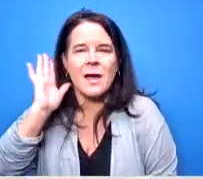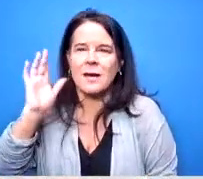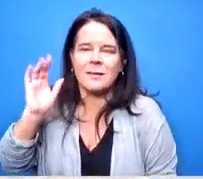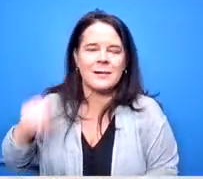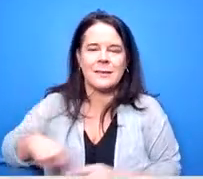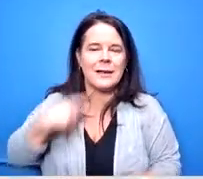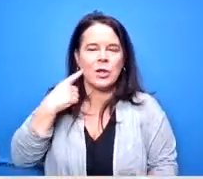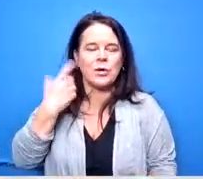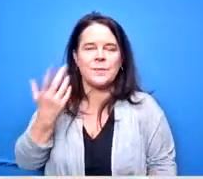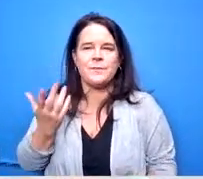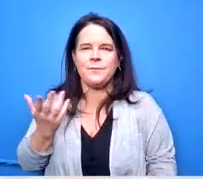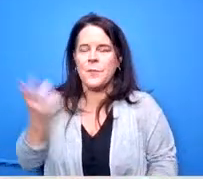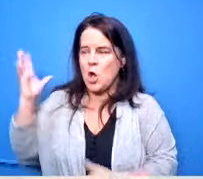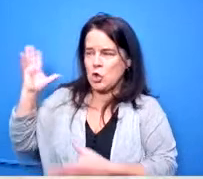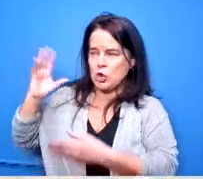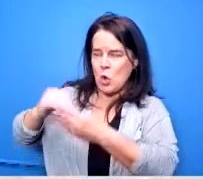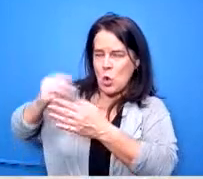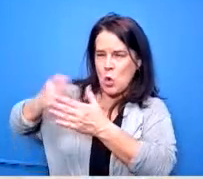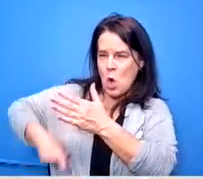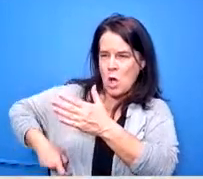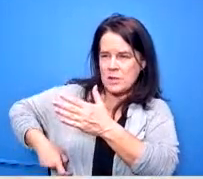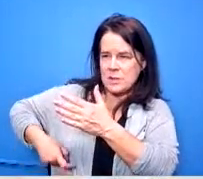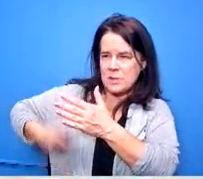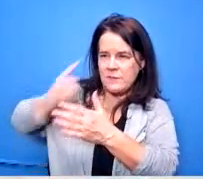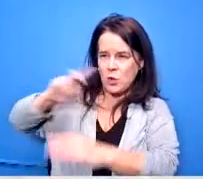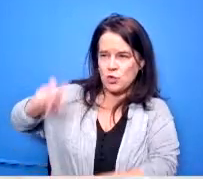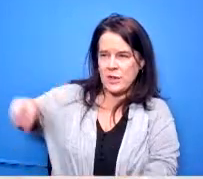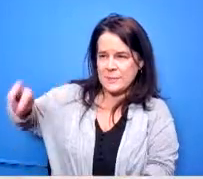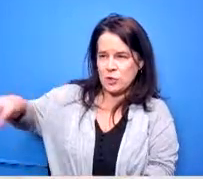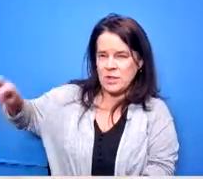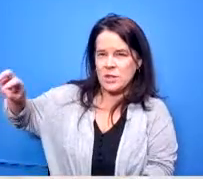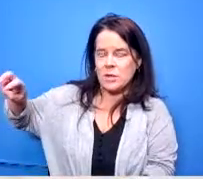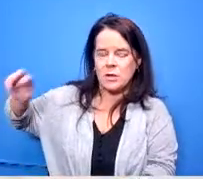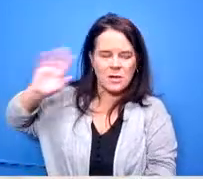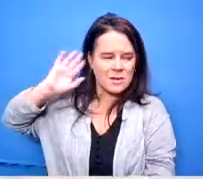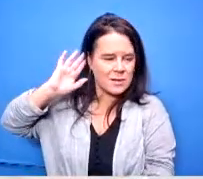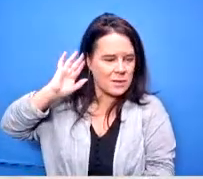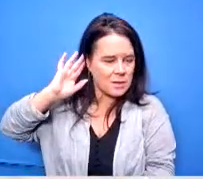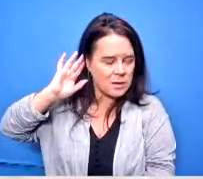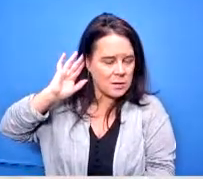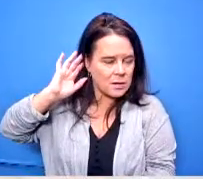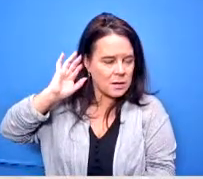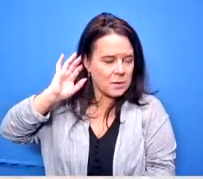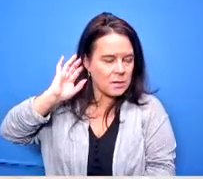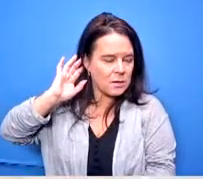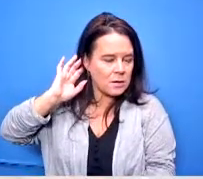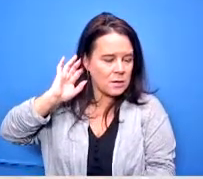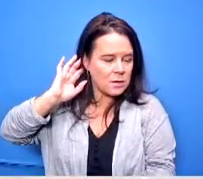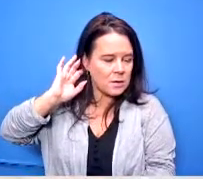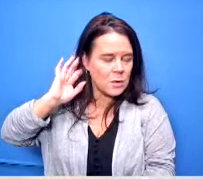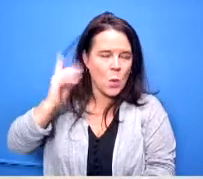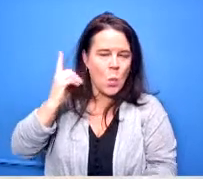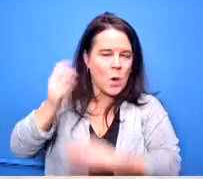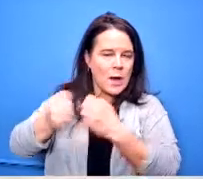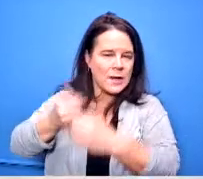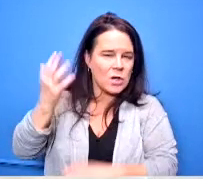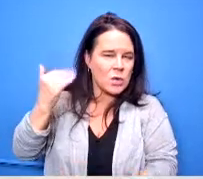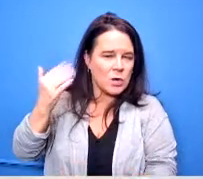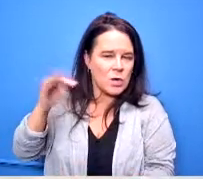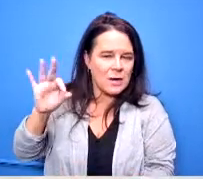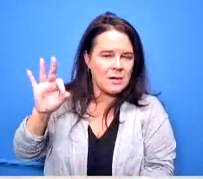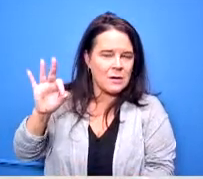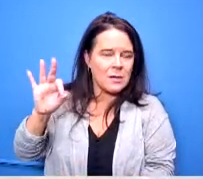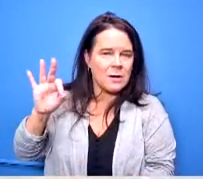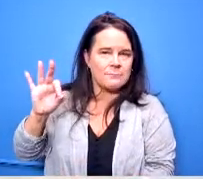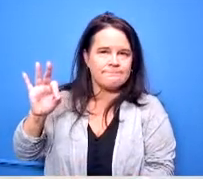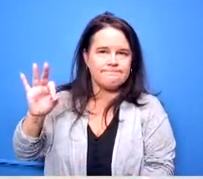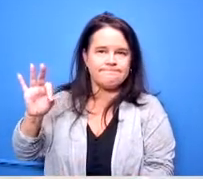the total cost of transportation is well a year ago it was a 19 million about 19.